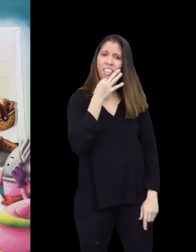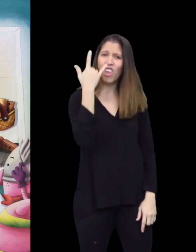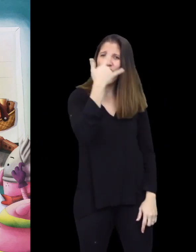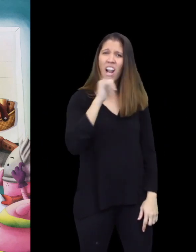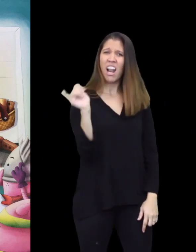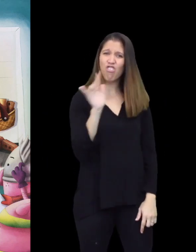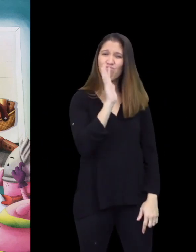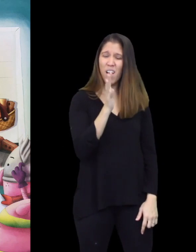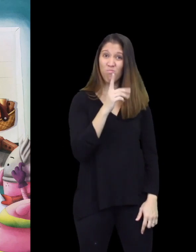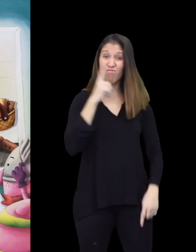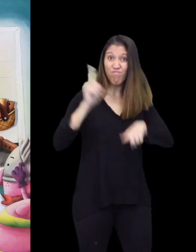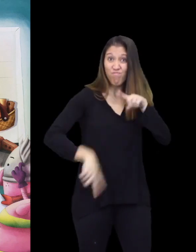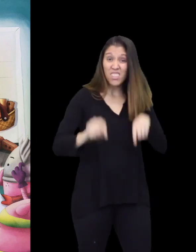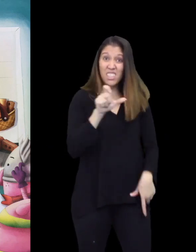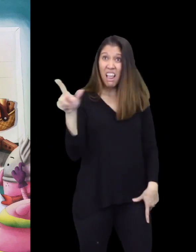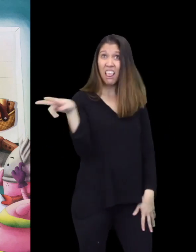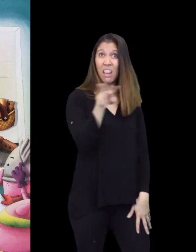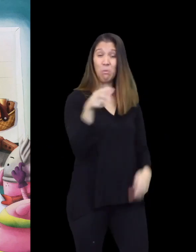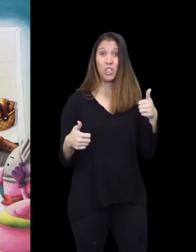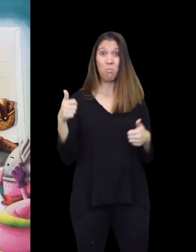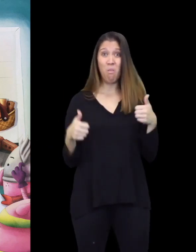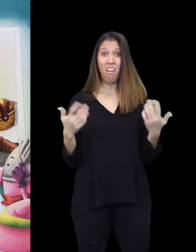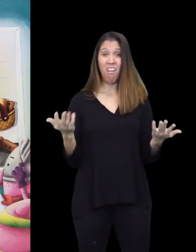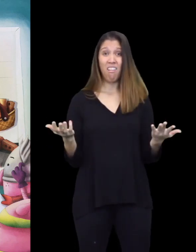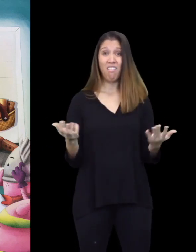The Wolf was an expert at dressing up like Grandma. They couldn't tell which one was the Wolf.